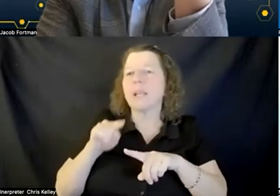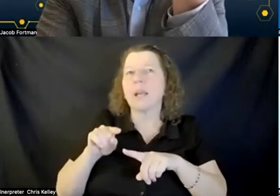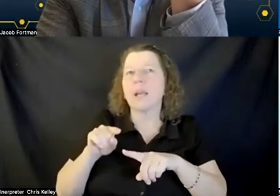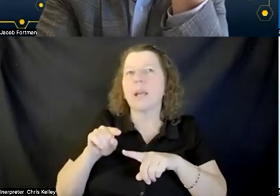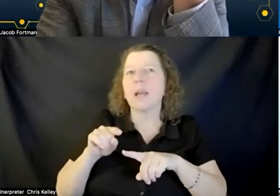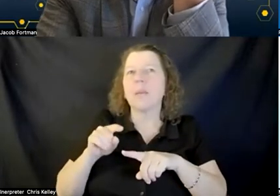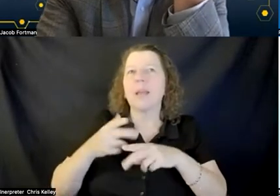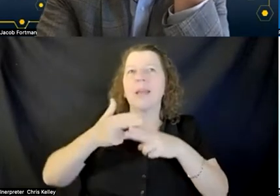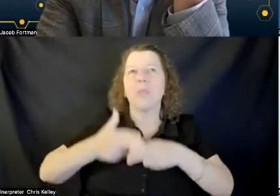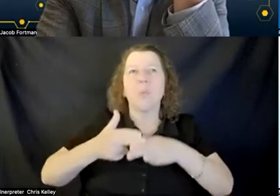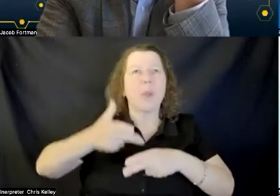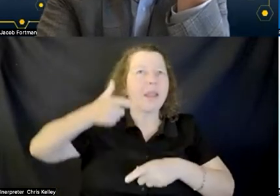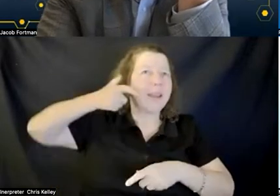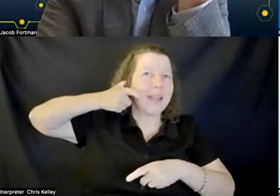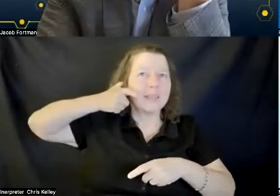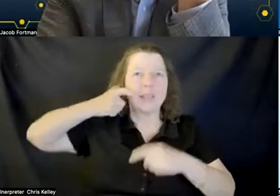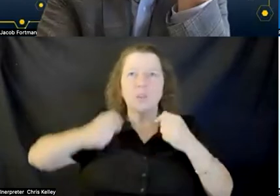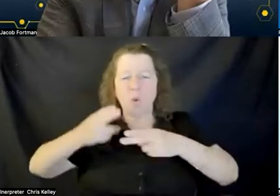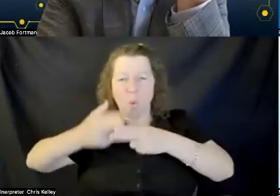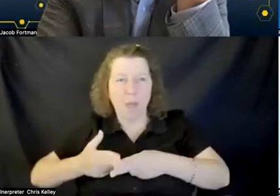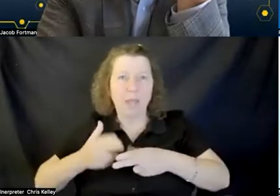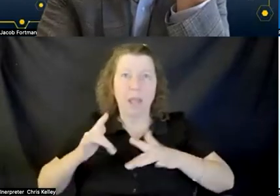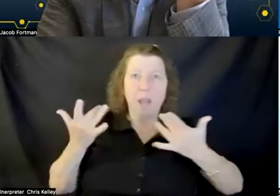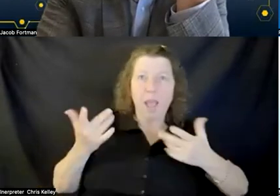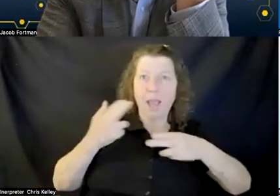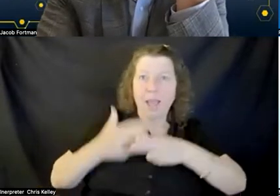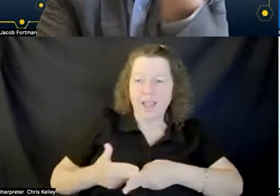controllers the ability to access those headsets and controllers those are all things i think are